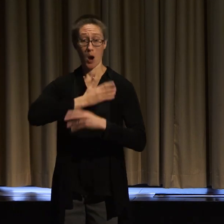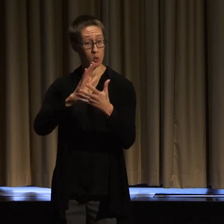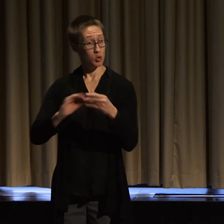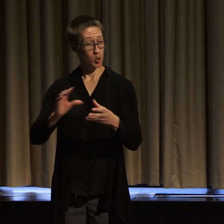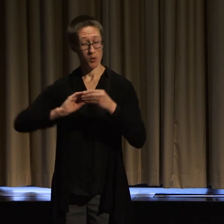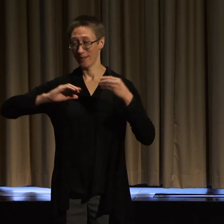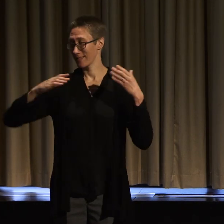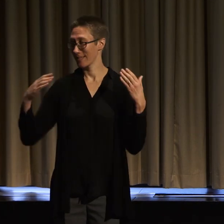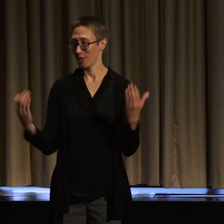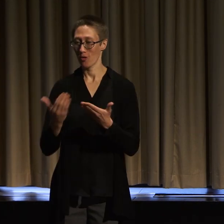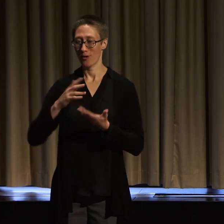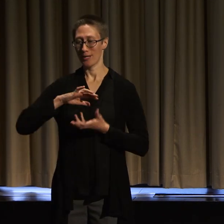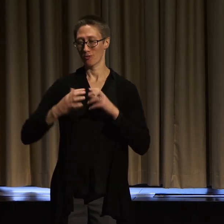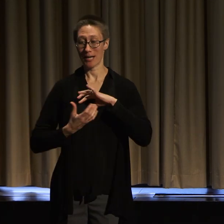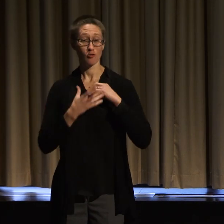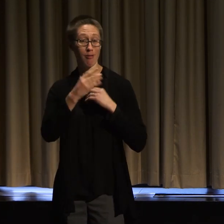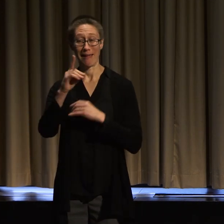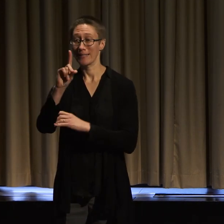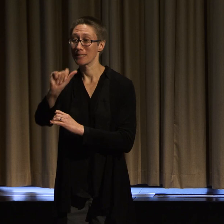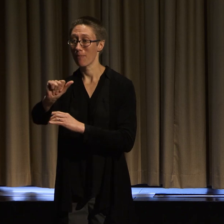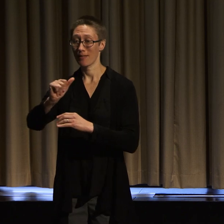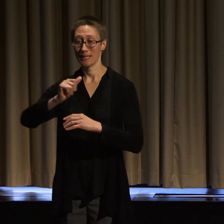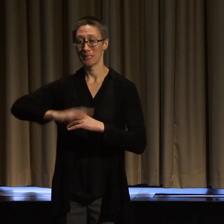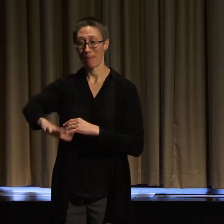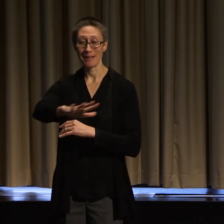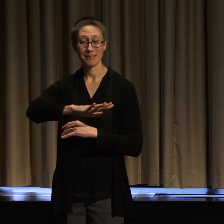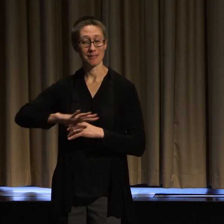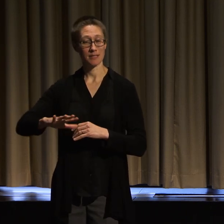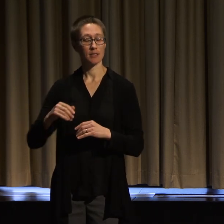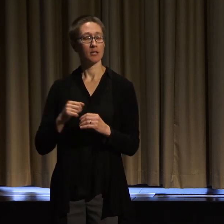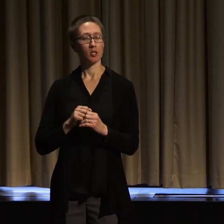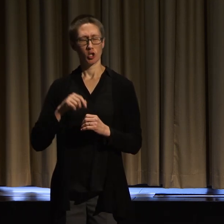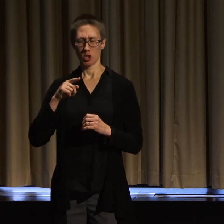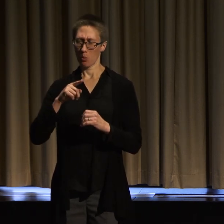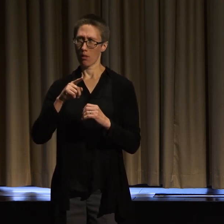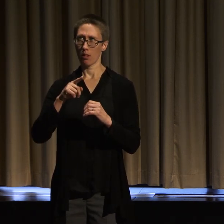She'll further delve into the topic of loving each other as disabled people,